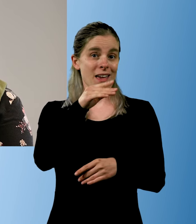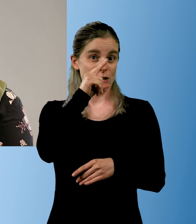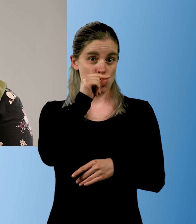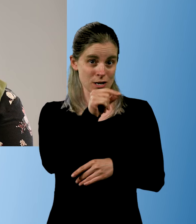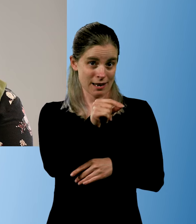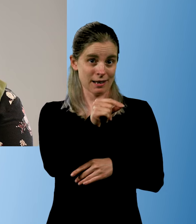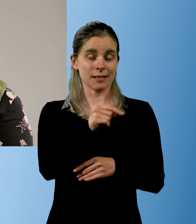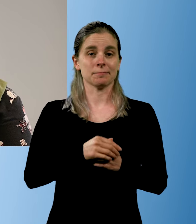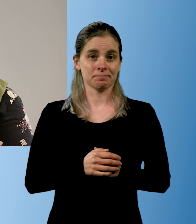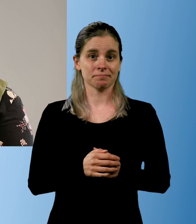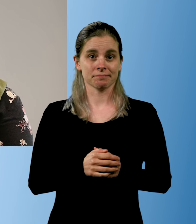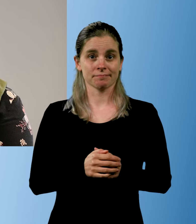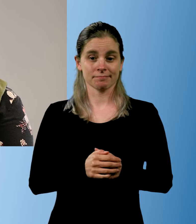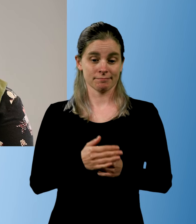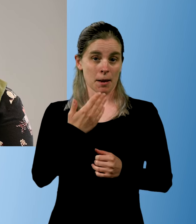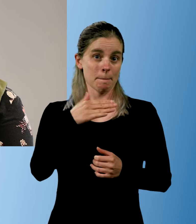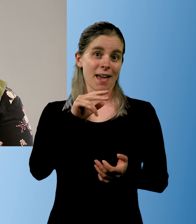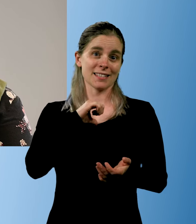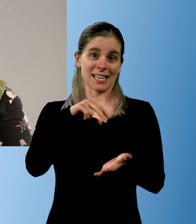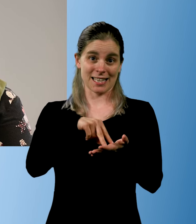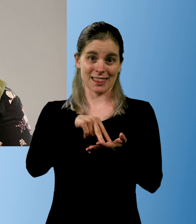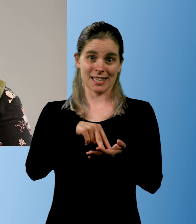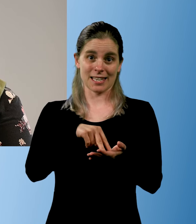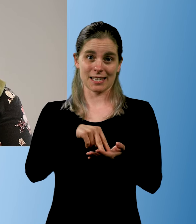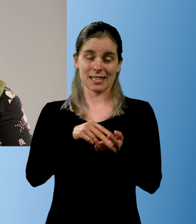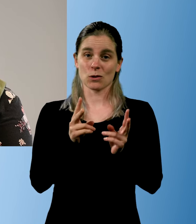He's more curious, more independent.